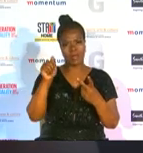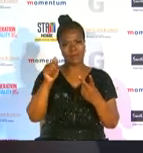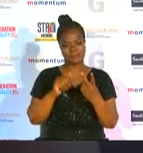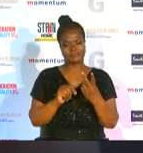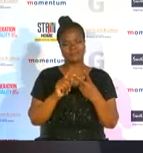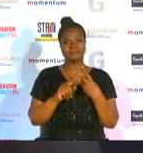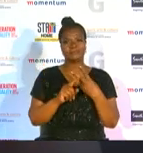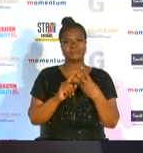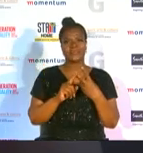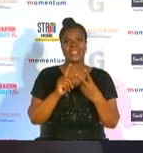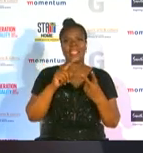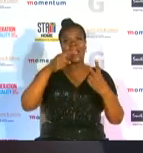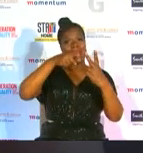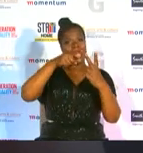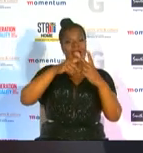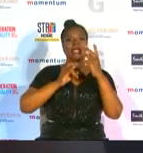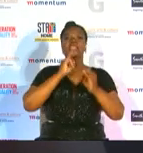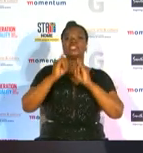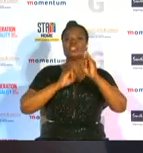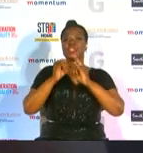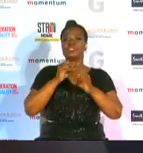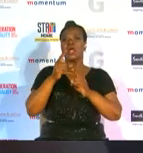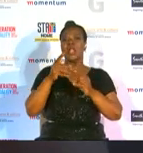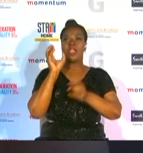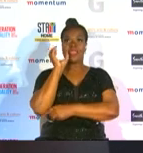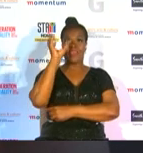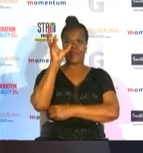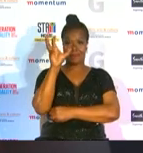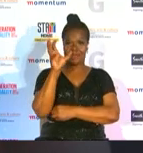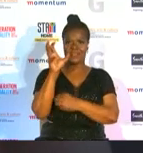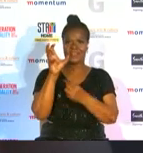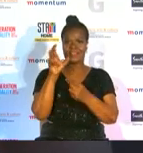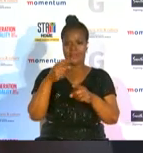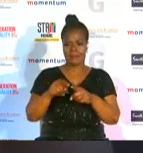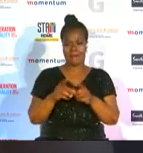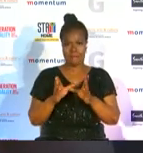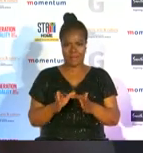as an international netball phenomenon pretorius was voted as the best defender